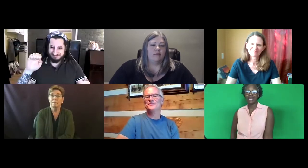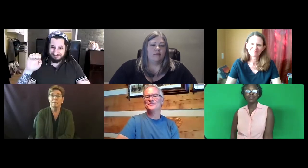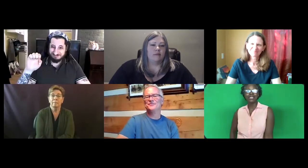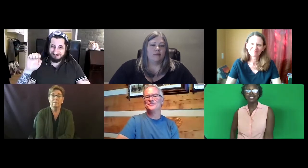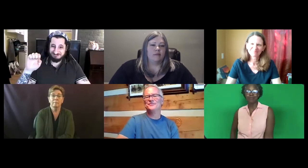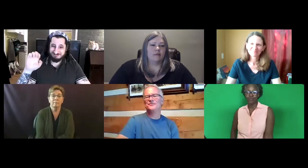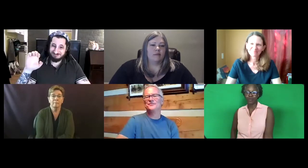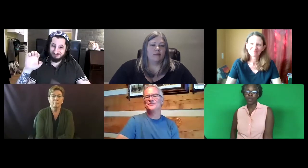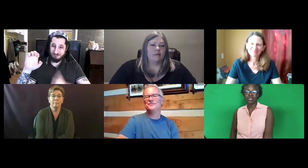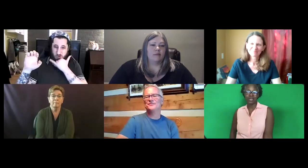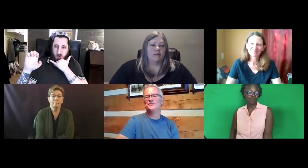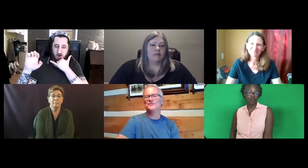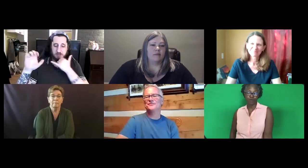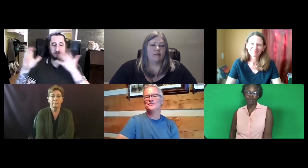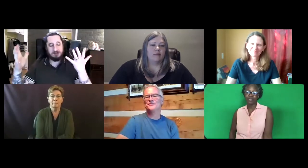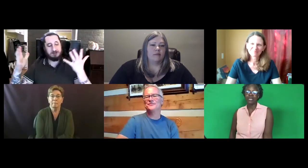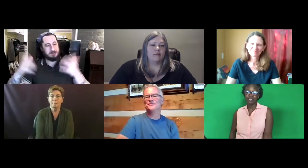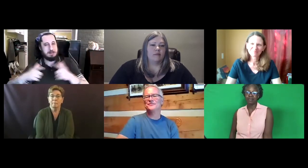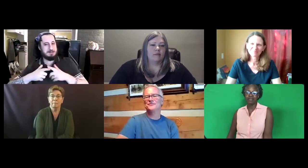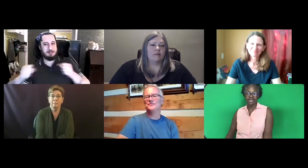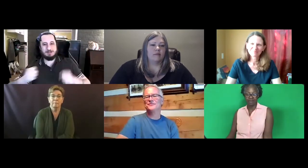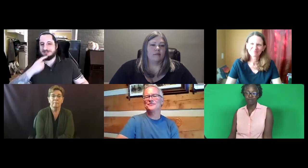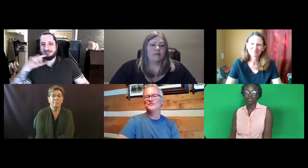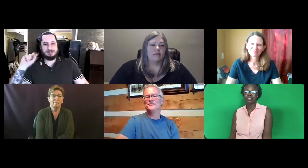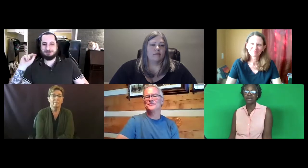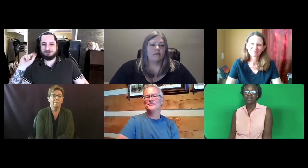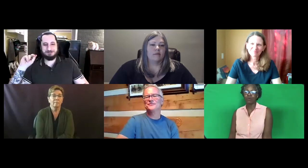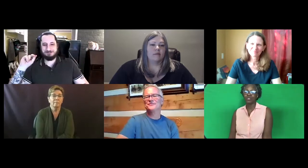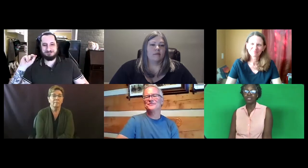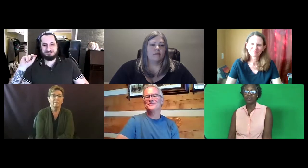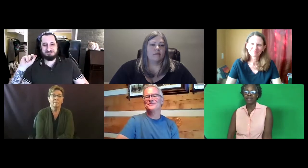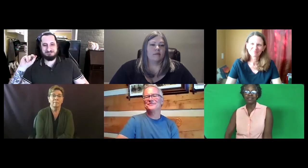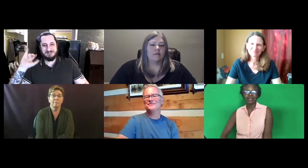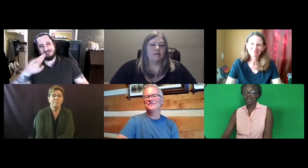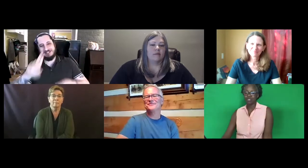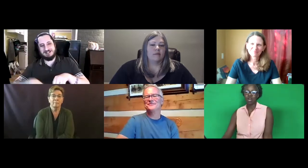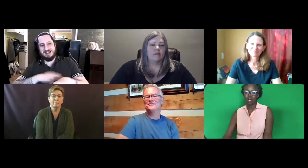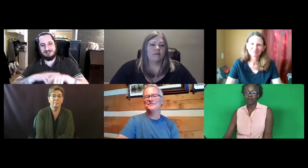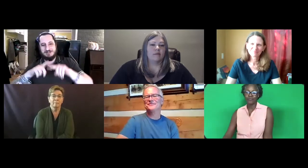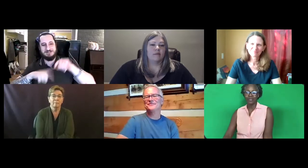Then I critique them for the way they form their E in American Sign Language. And I say that's wrong.